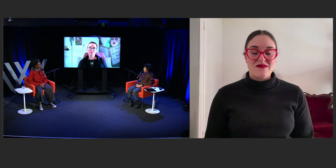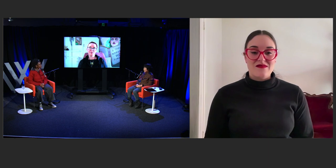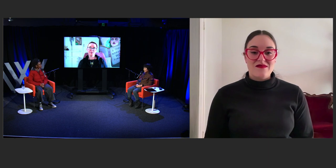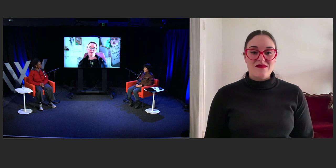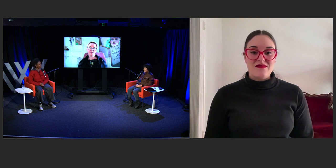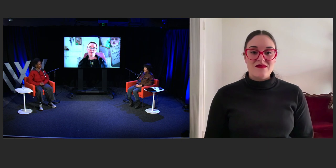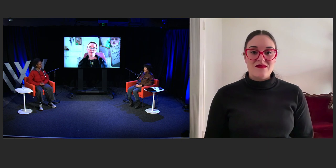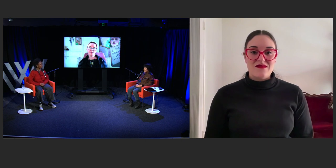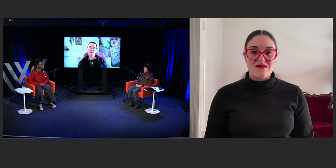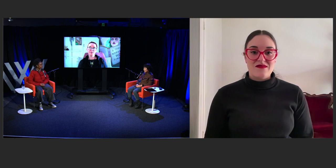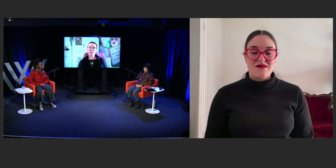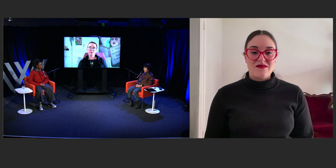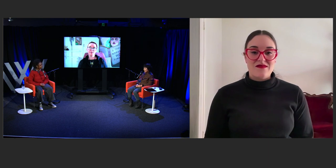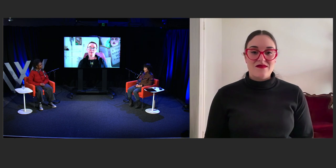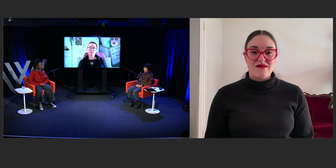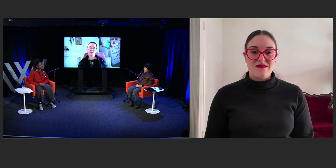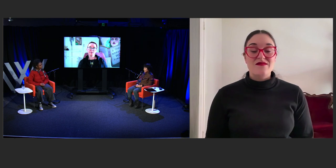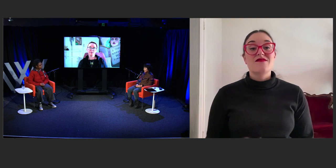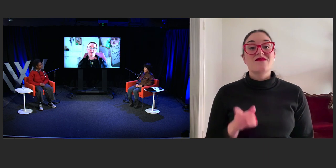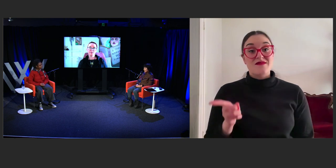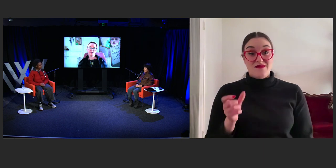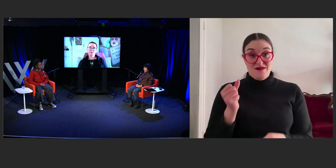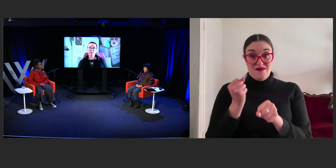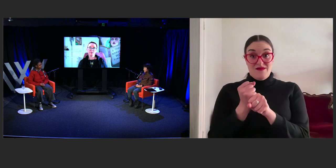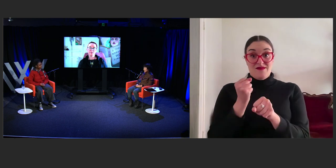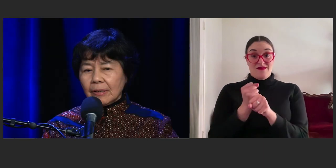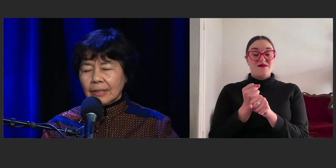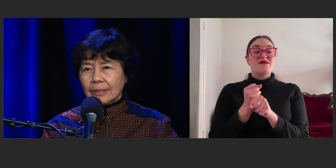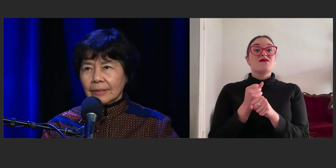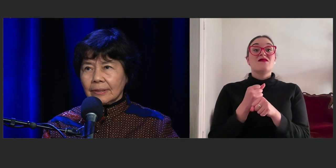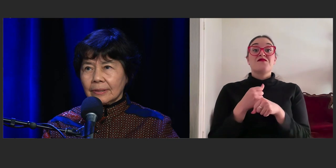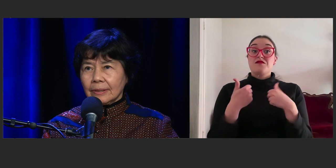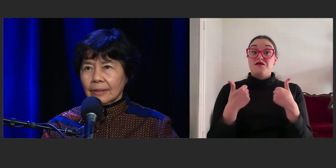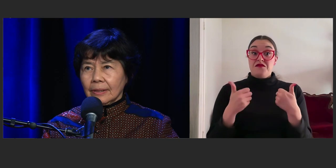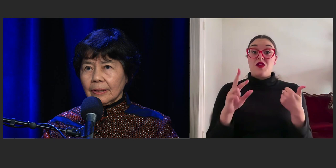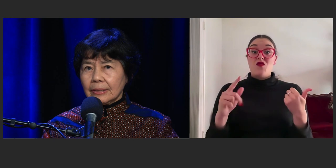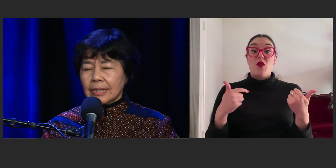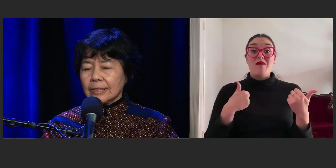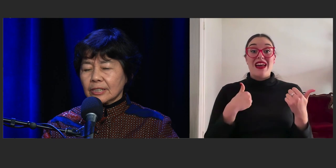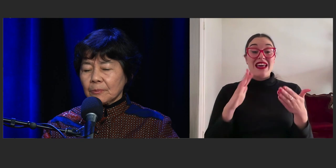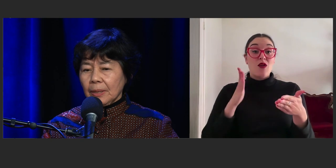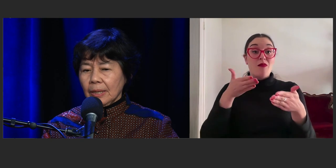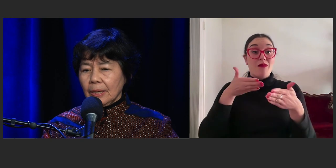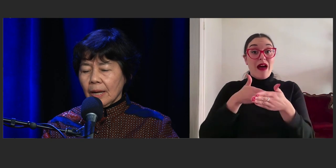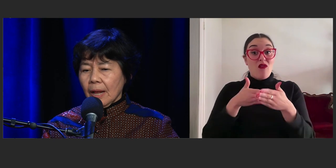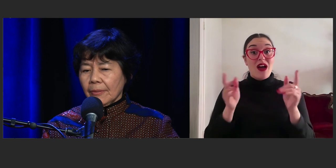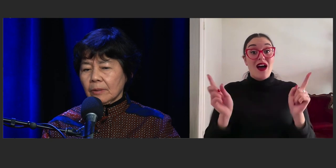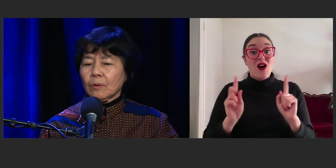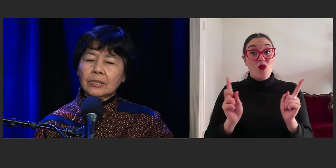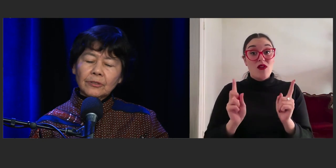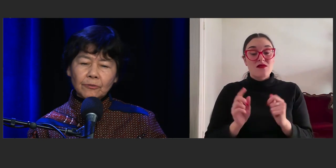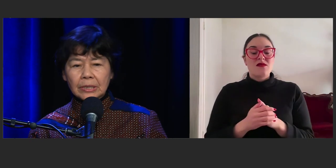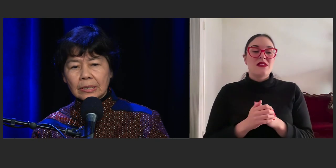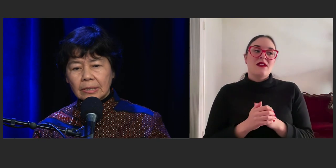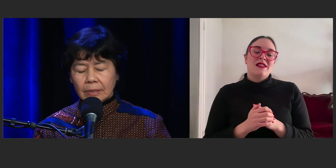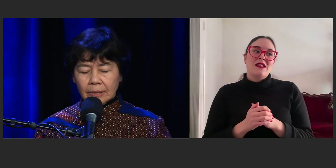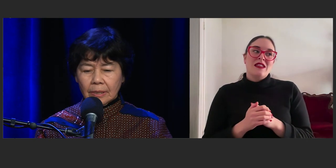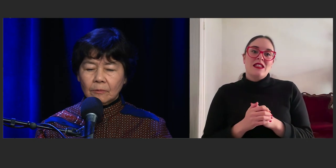For me, I guess the barrier tends to be that once you've written,